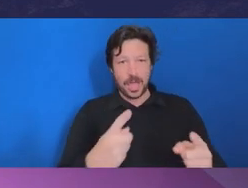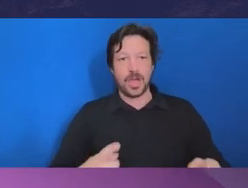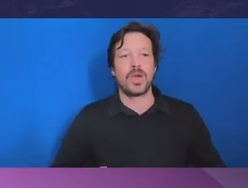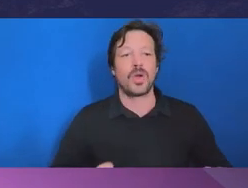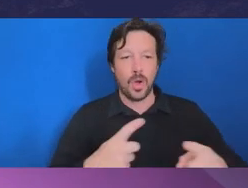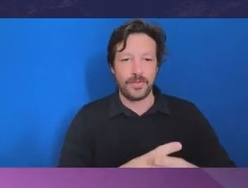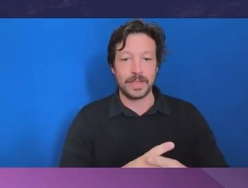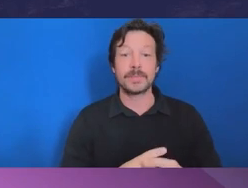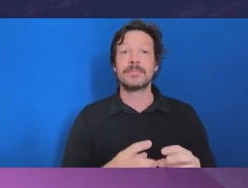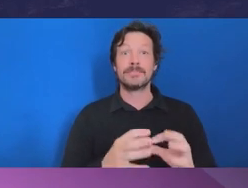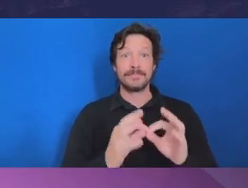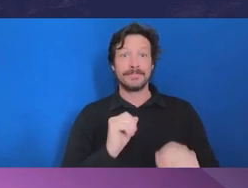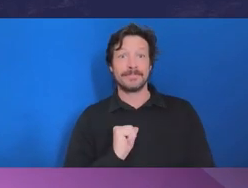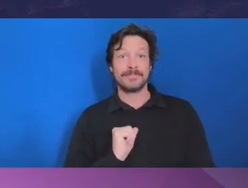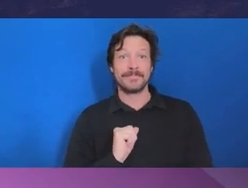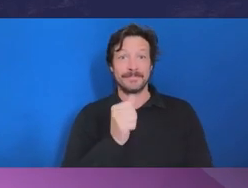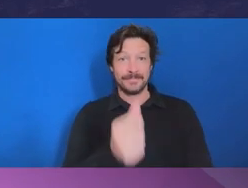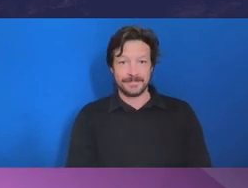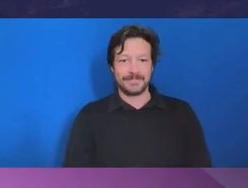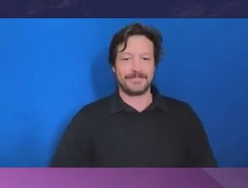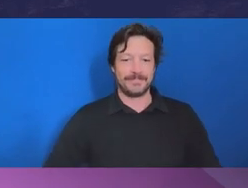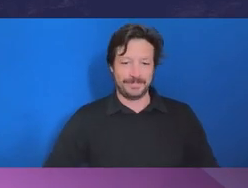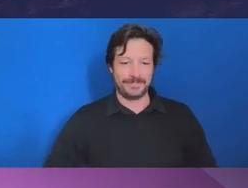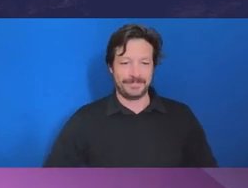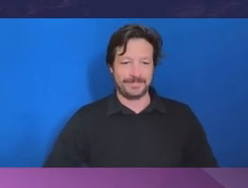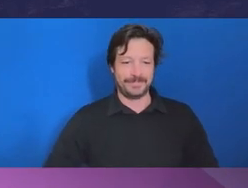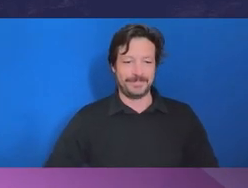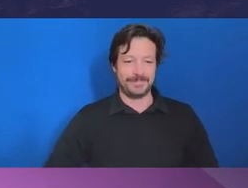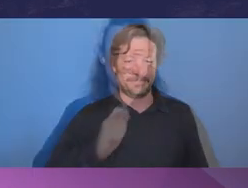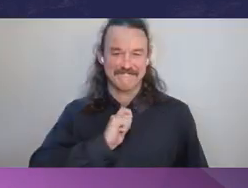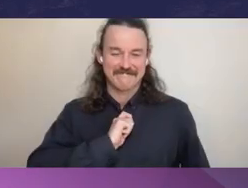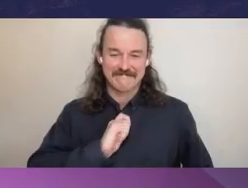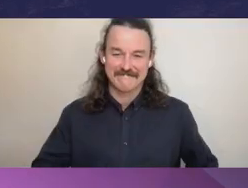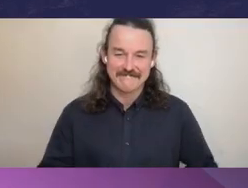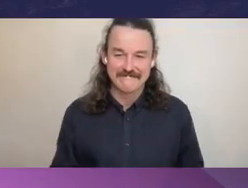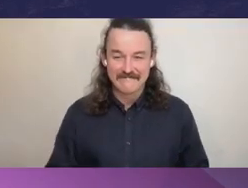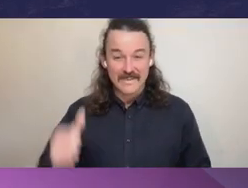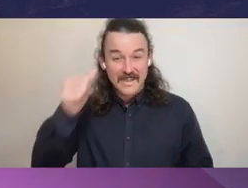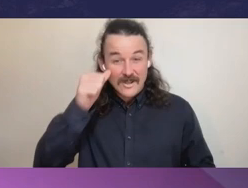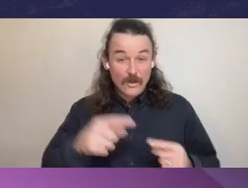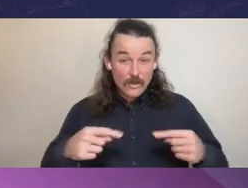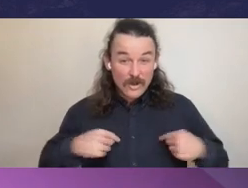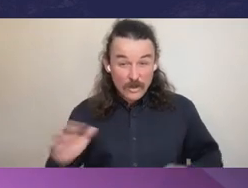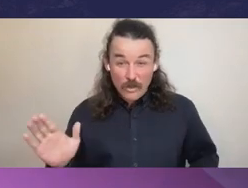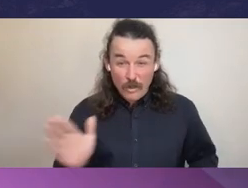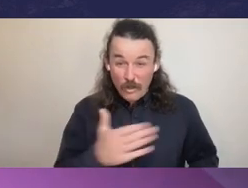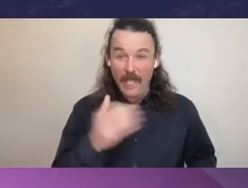There is a perception that a conflict is a bad thing. We all have conflicts, know nobody in public or private life